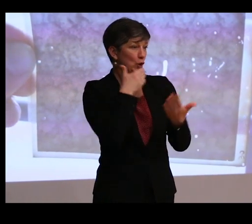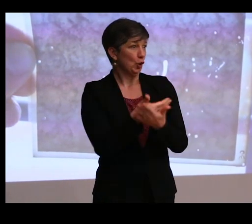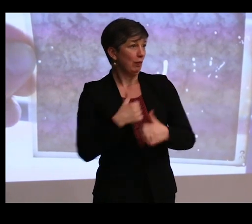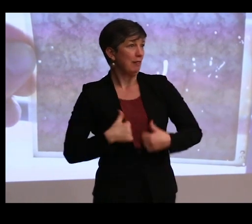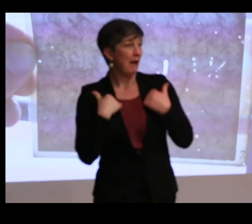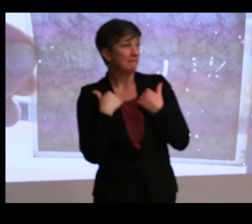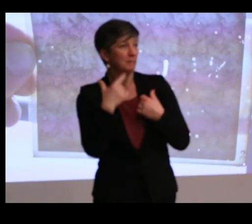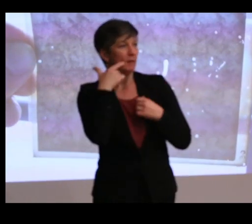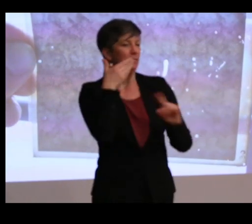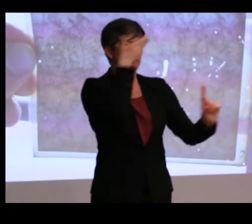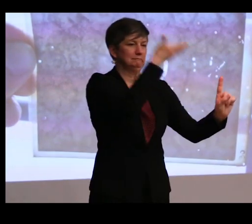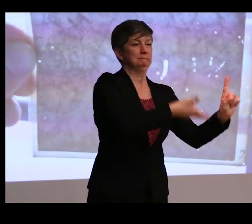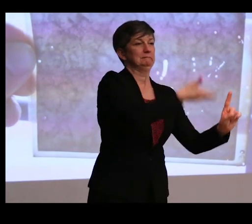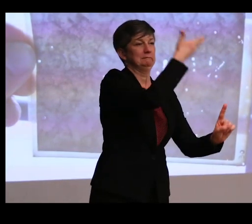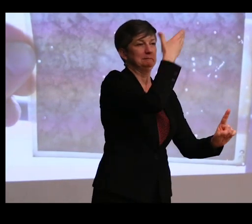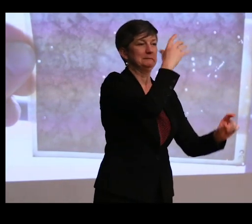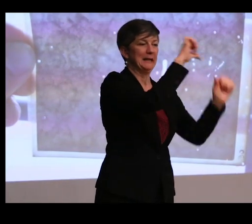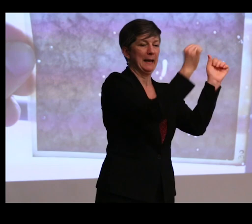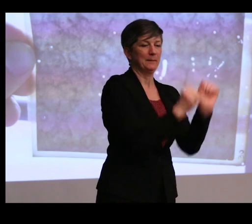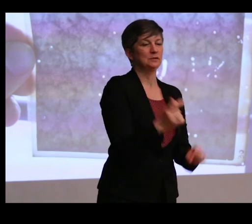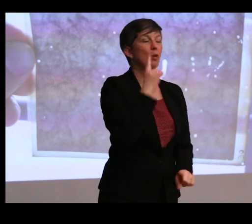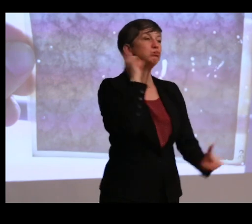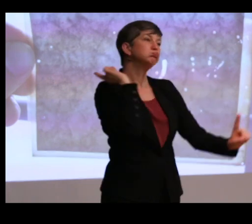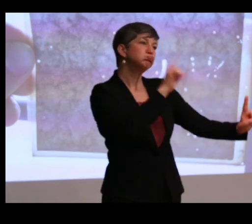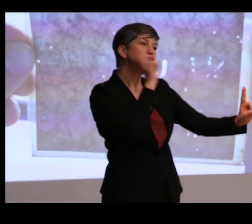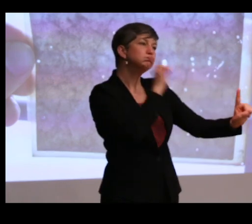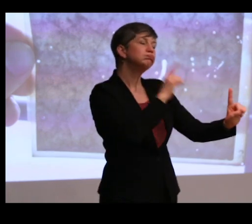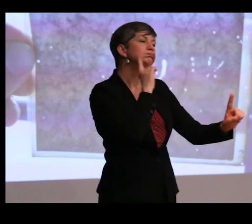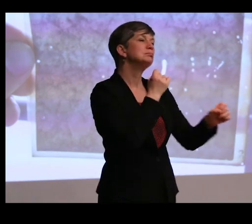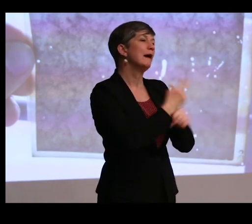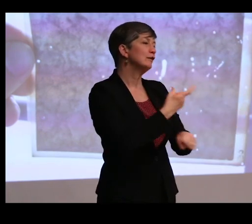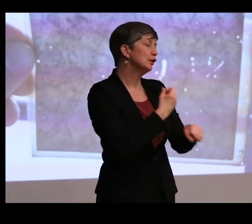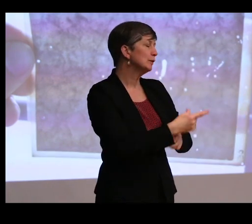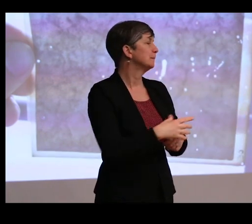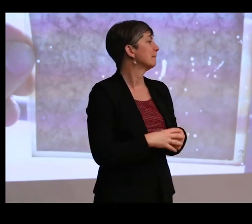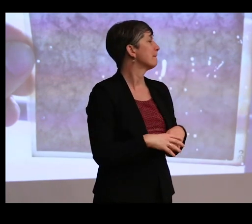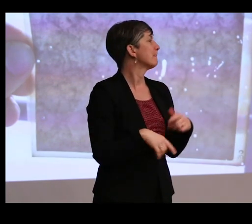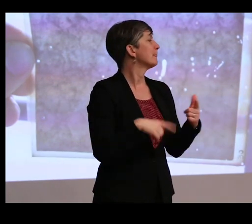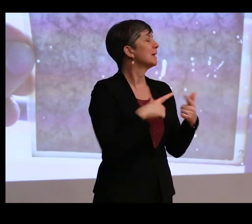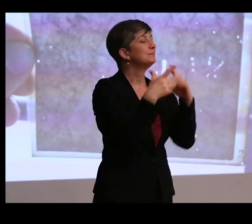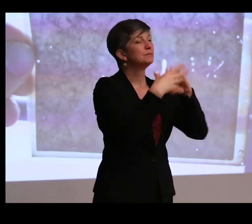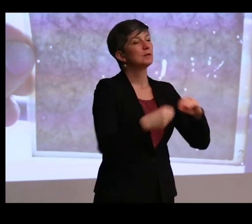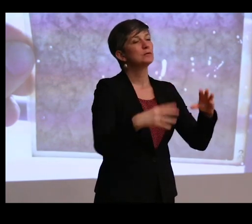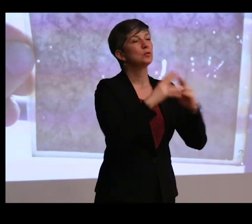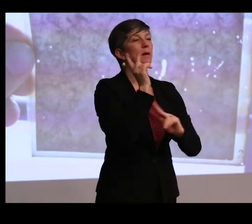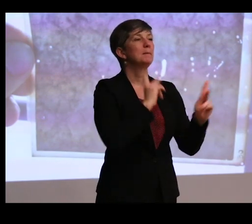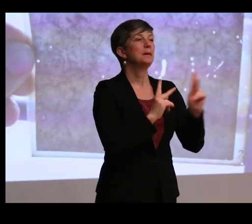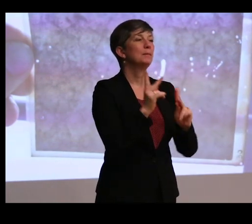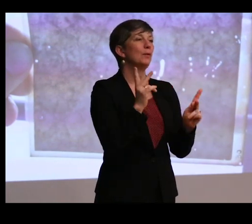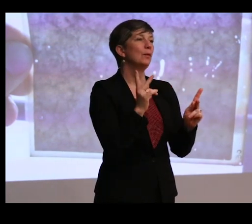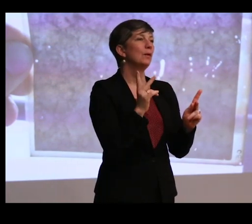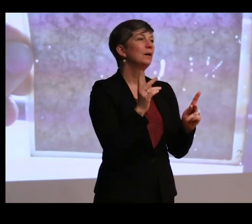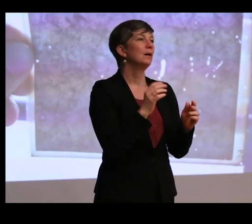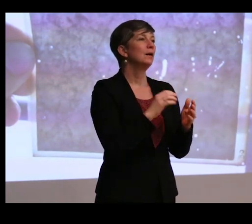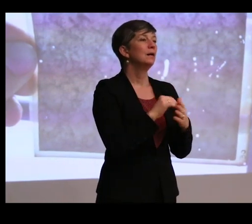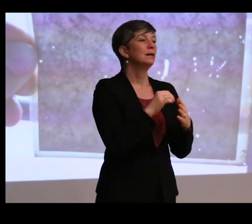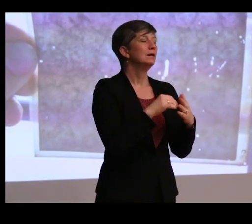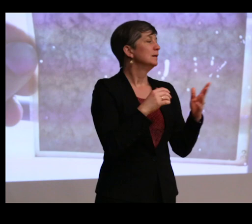is because of this one image. So he would apparently come every year. There are stories of people pressing ,,